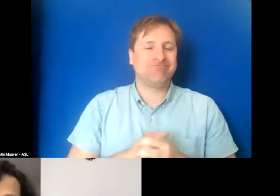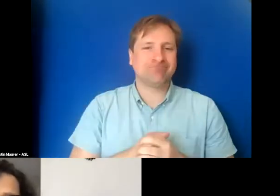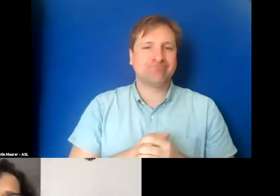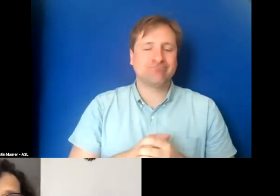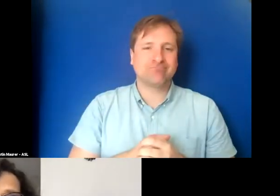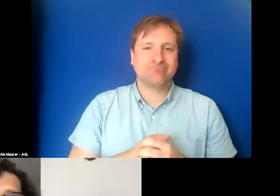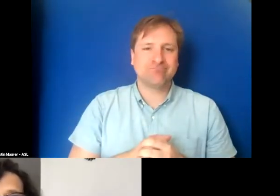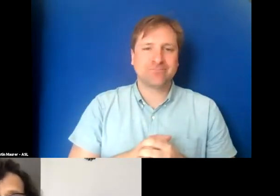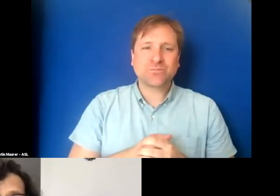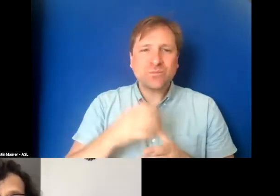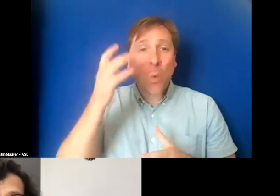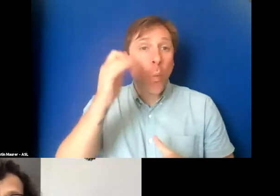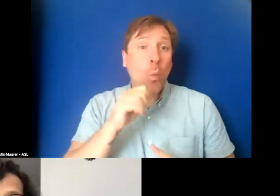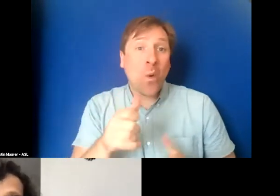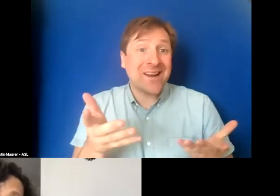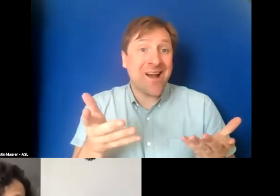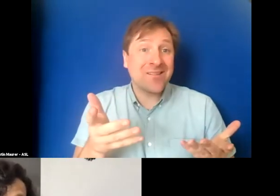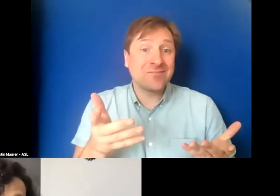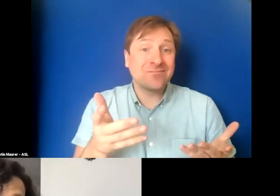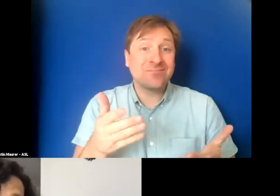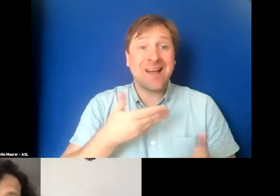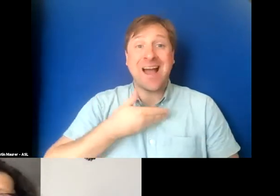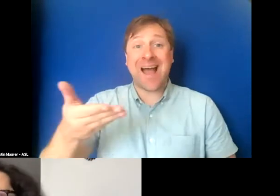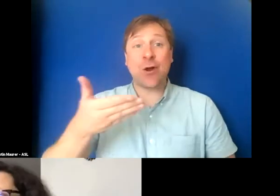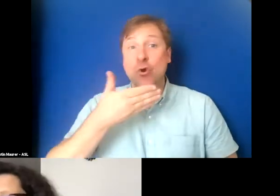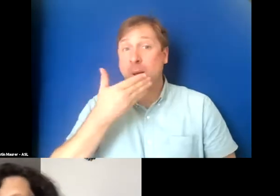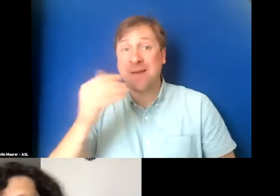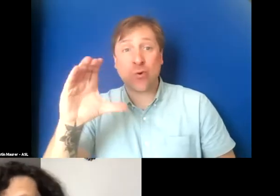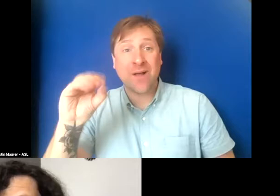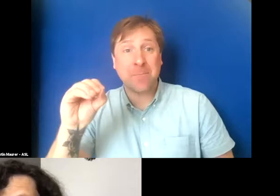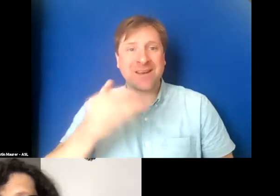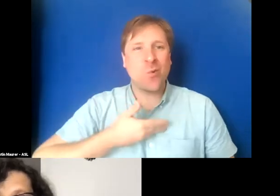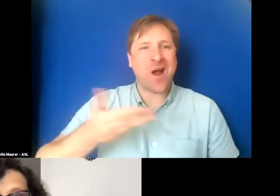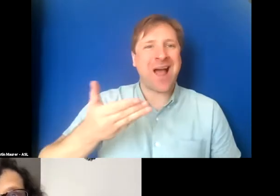And so why not hire a better company or hire someone to copy edit it?